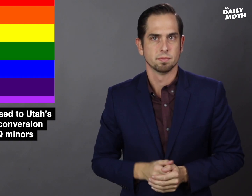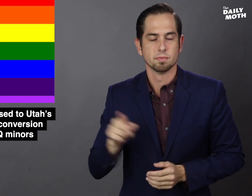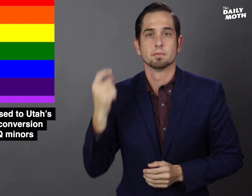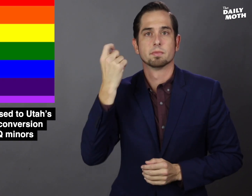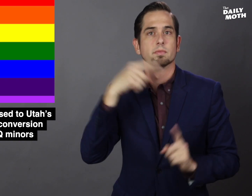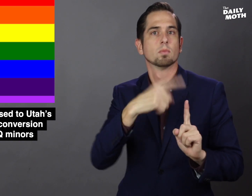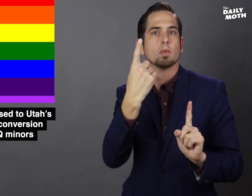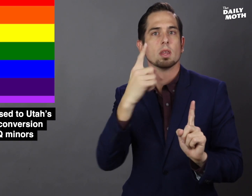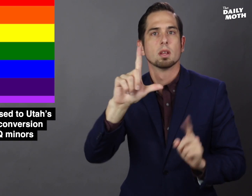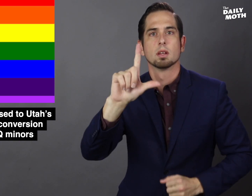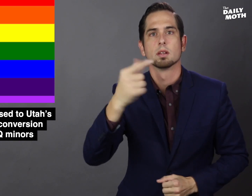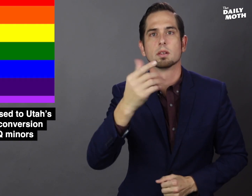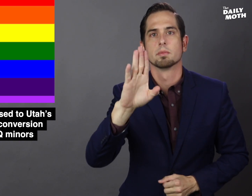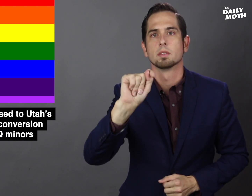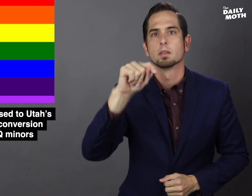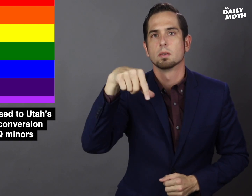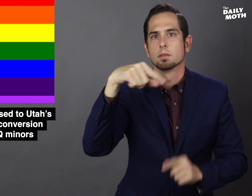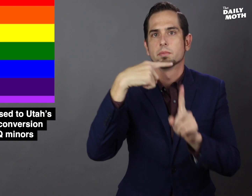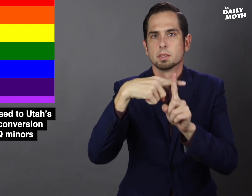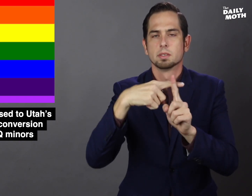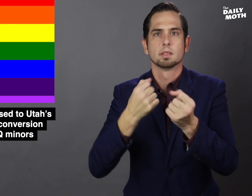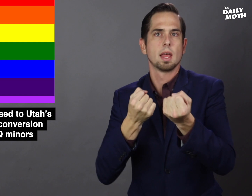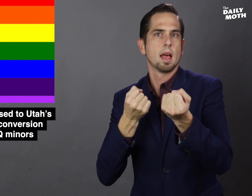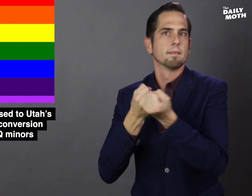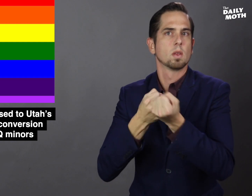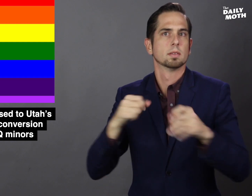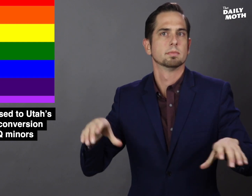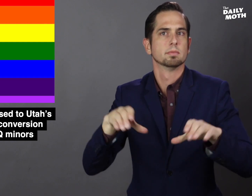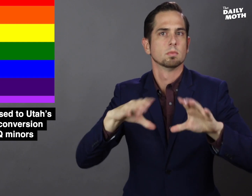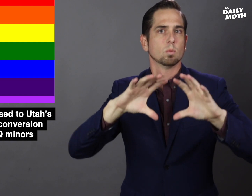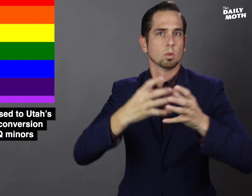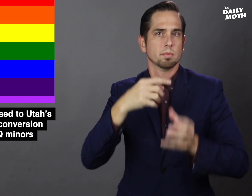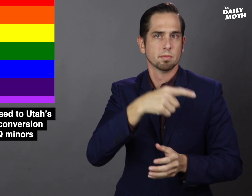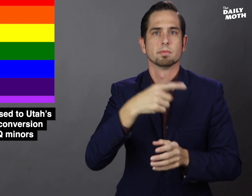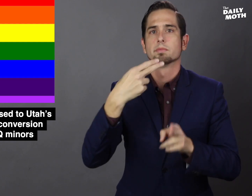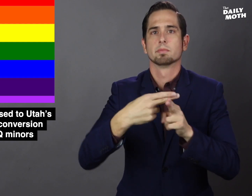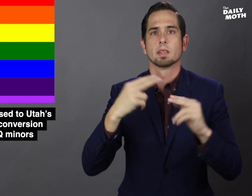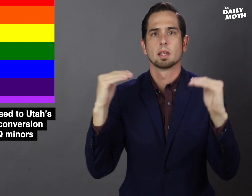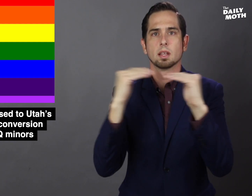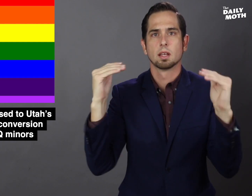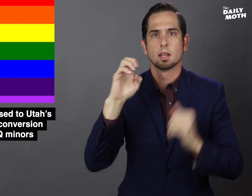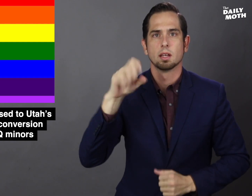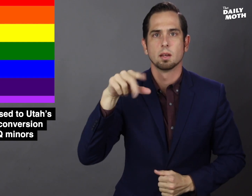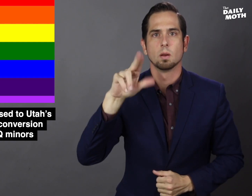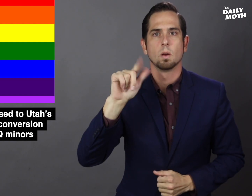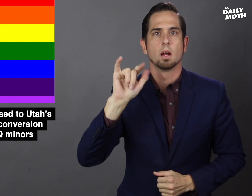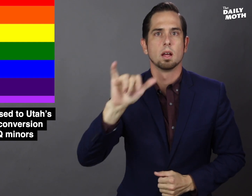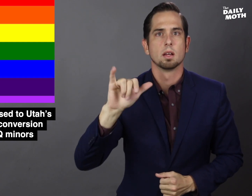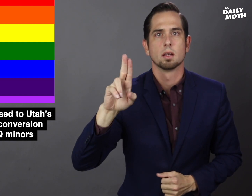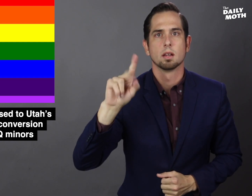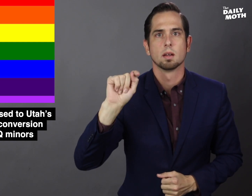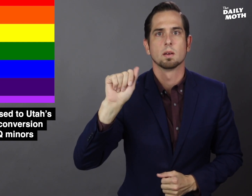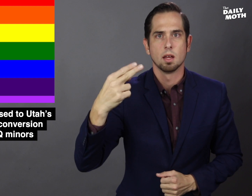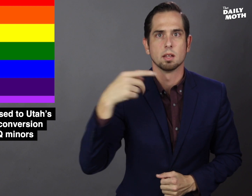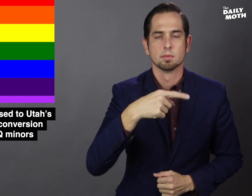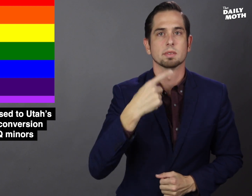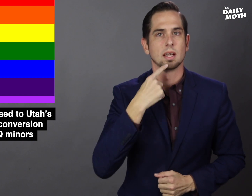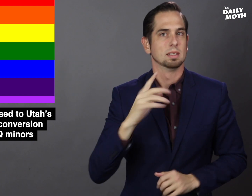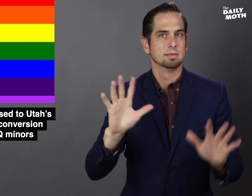A LGBTQ+ advocacy group, Equality Utah, said